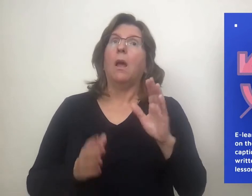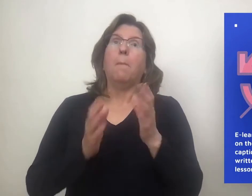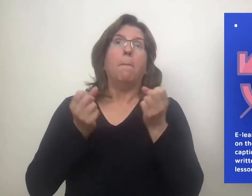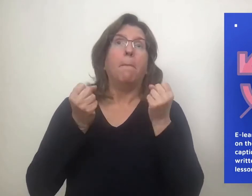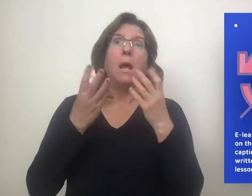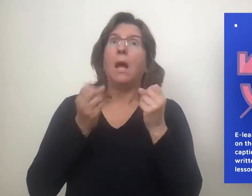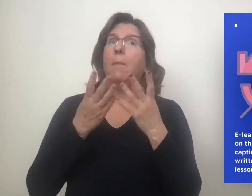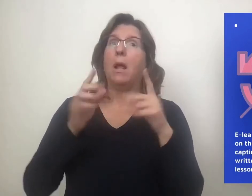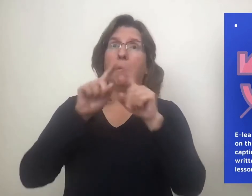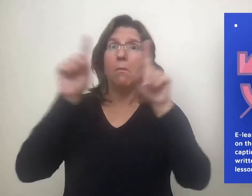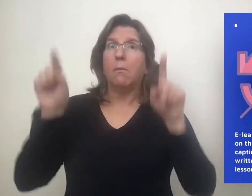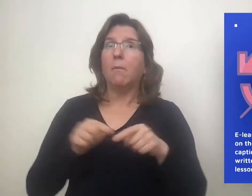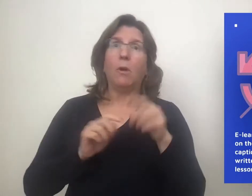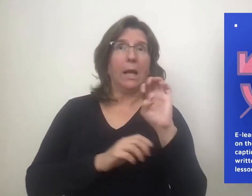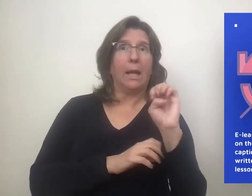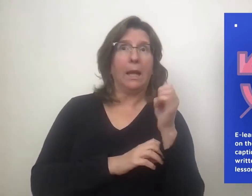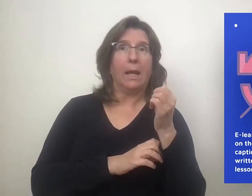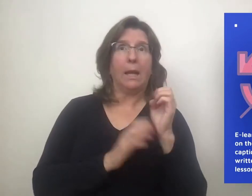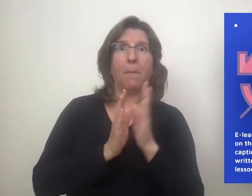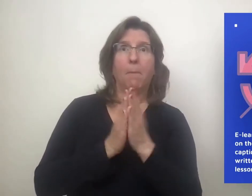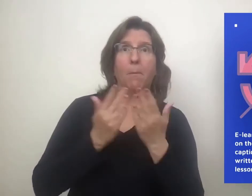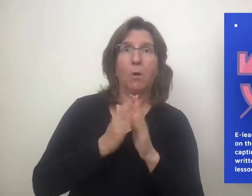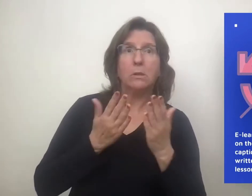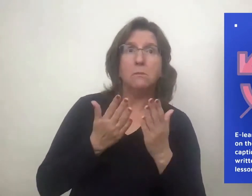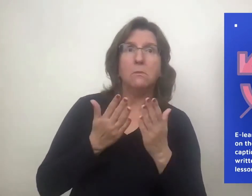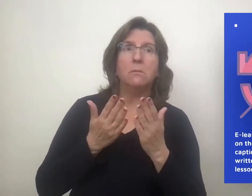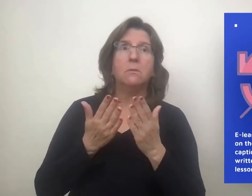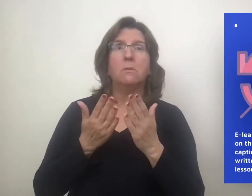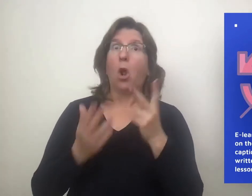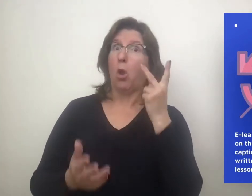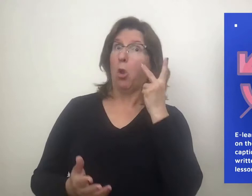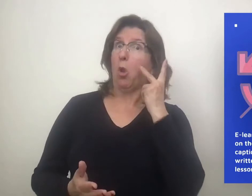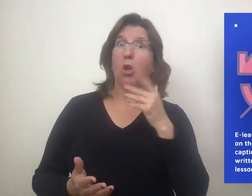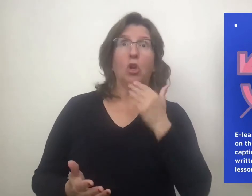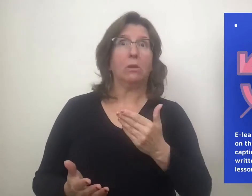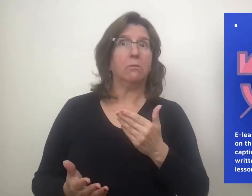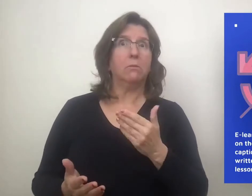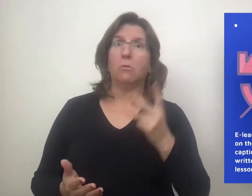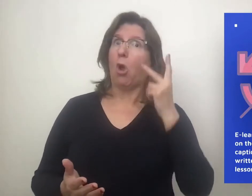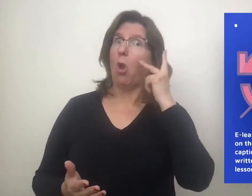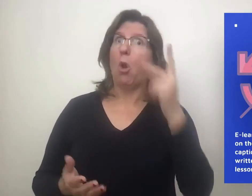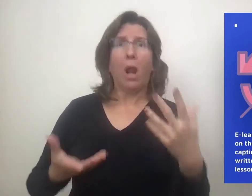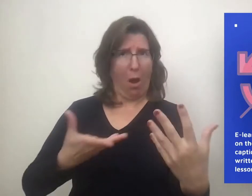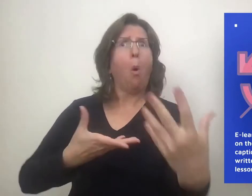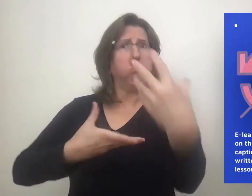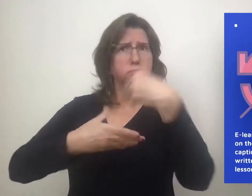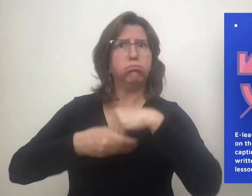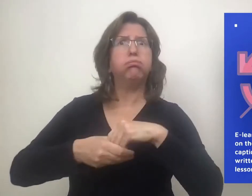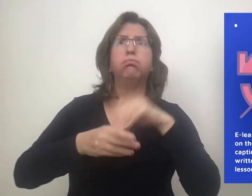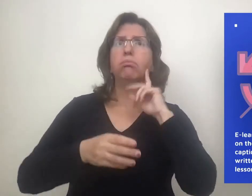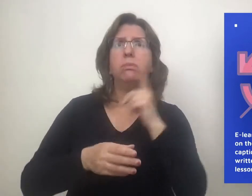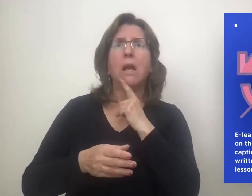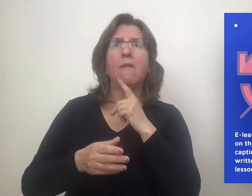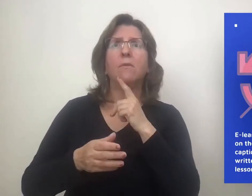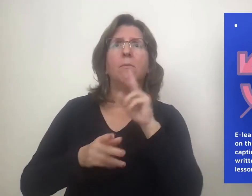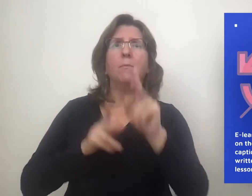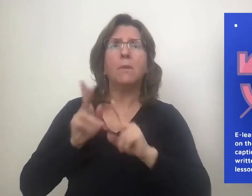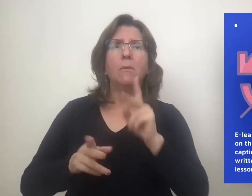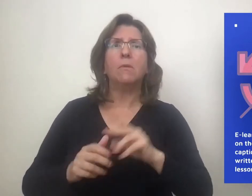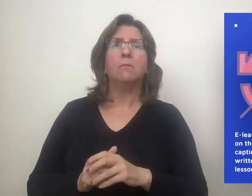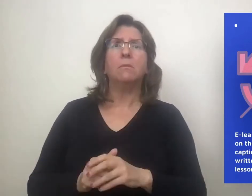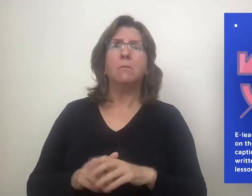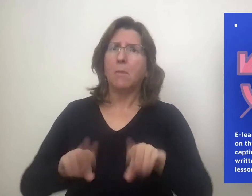Digital materials and other e-learning resources look inclusive on the surface.